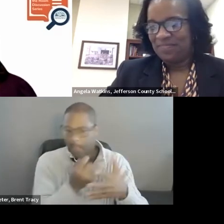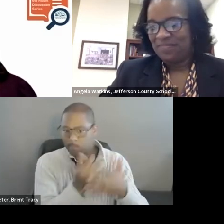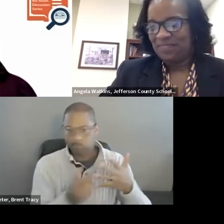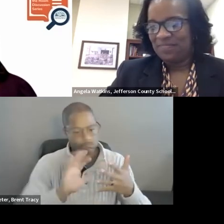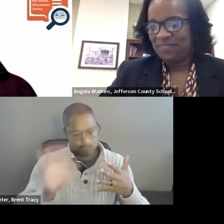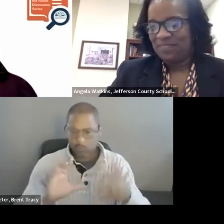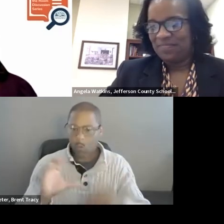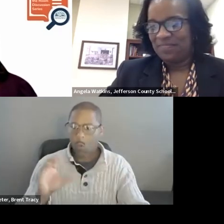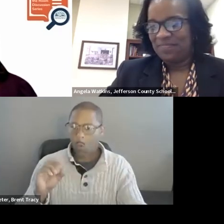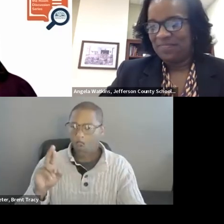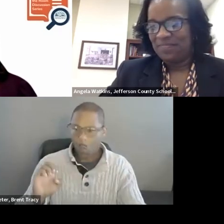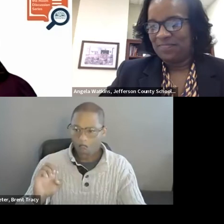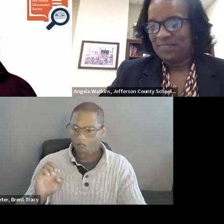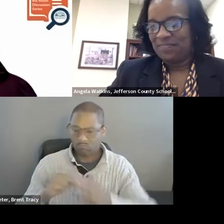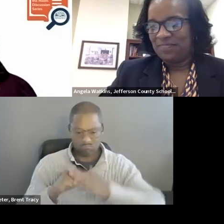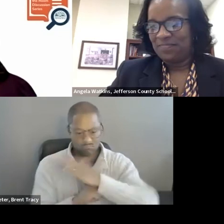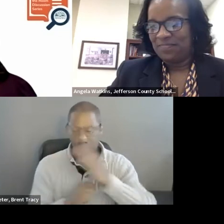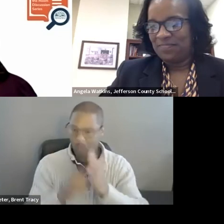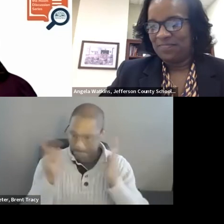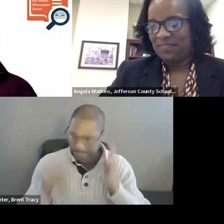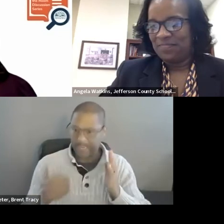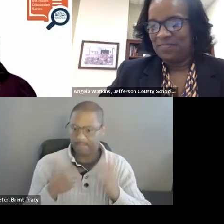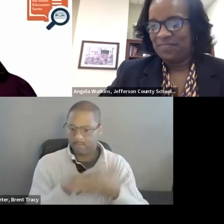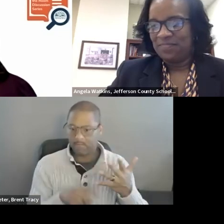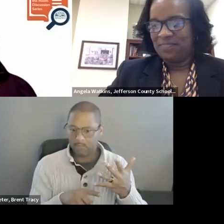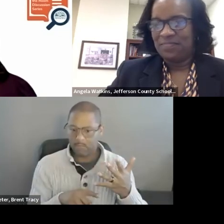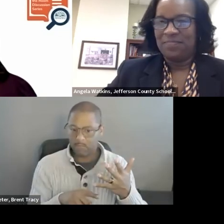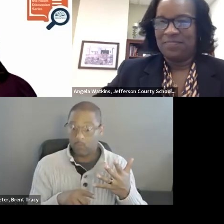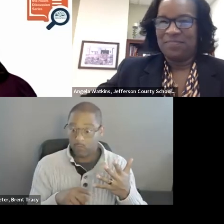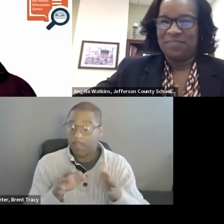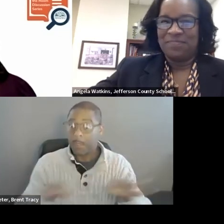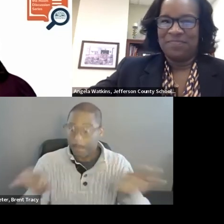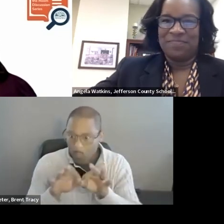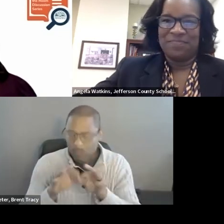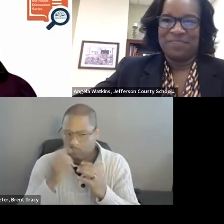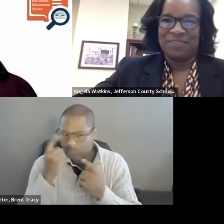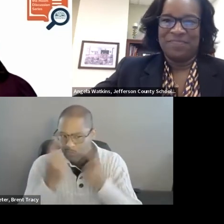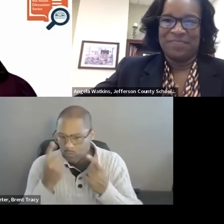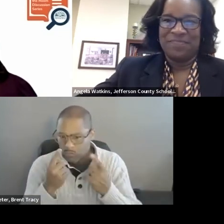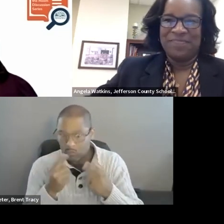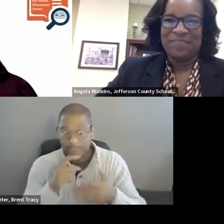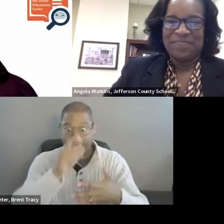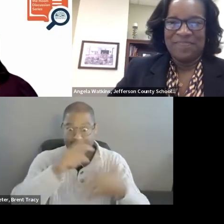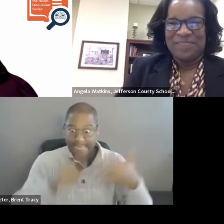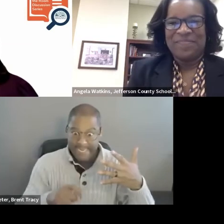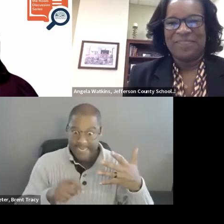but maybe I can do without it. SARAH SAYKO, Ed. D: Thank you, Bonnie.